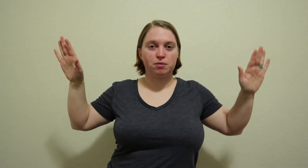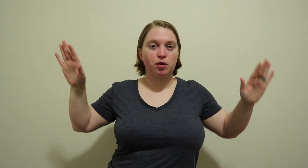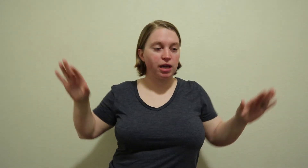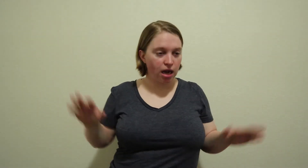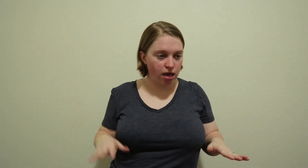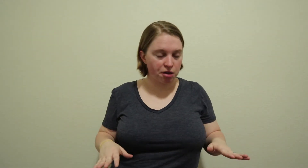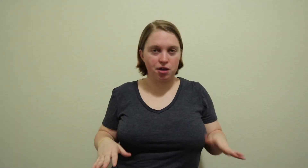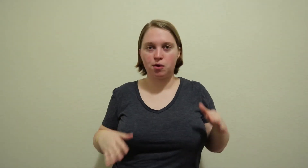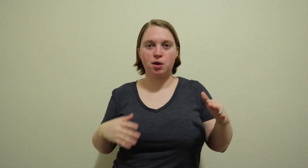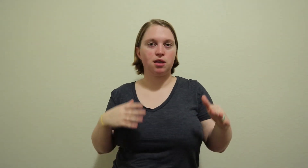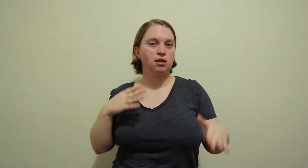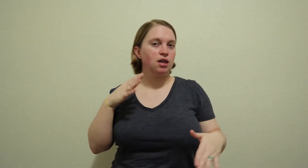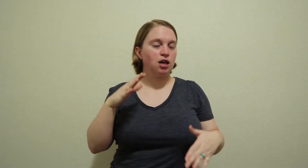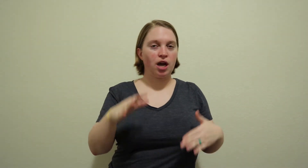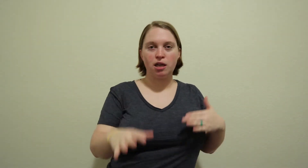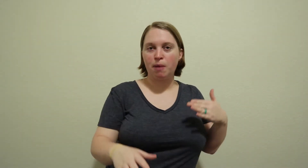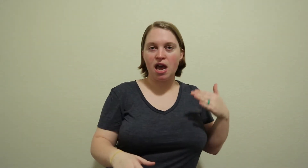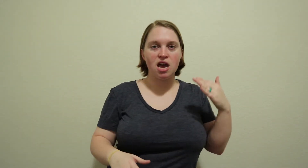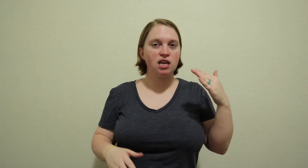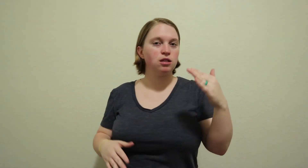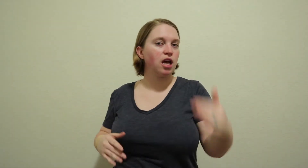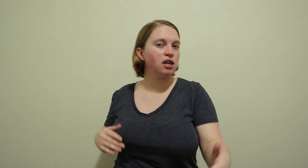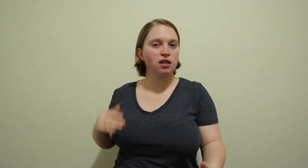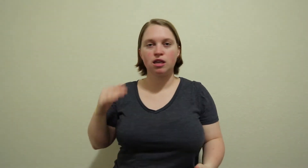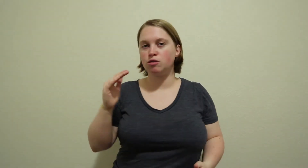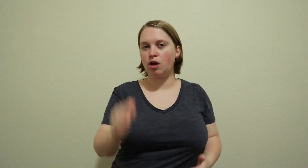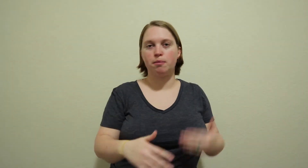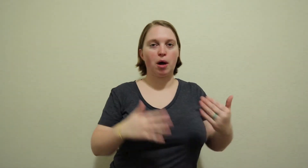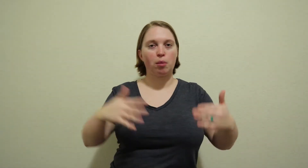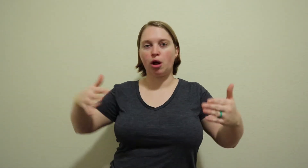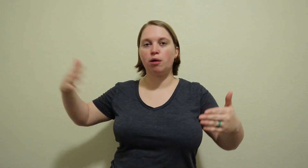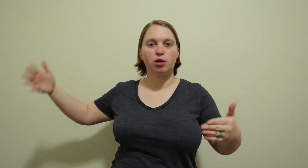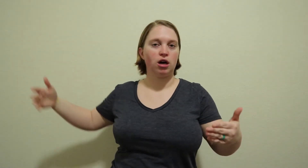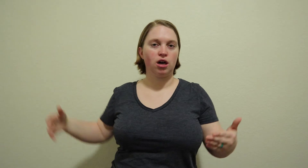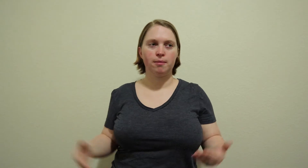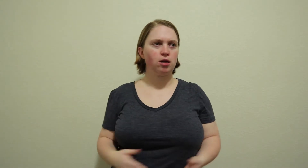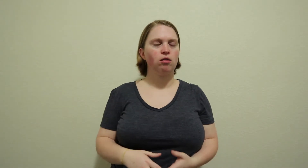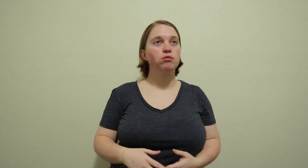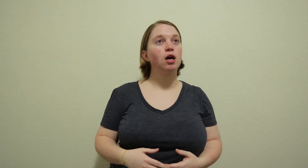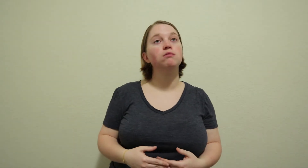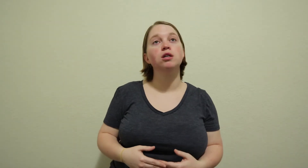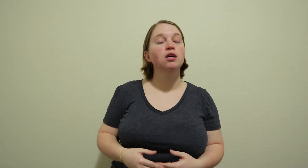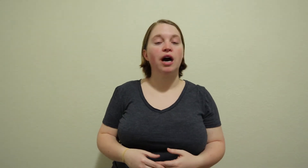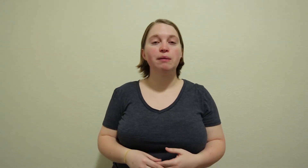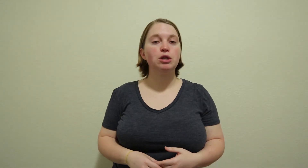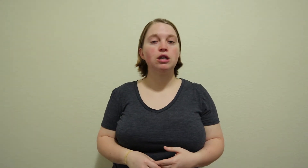they're like hey, how are you doing any pain anything nah blah blah no no I'm good